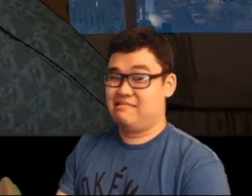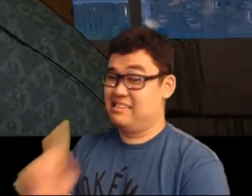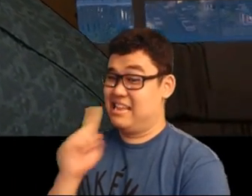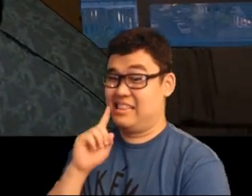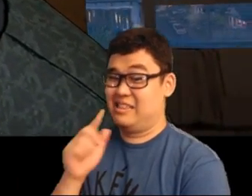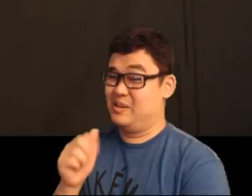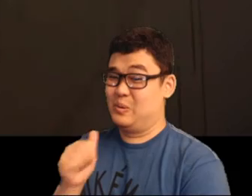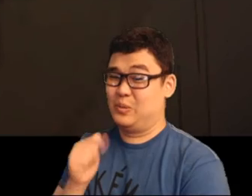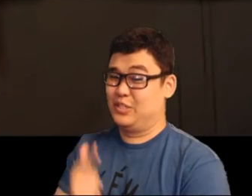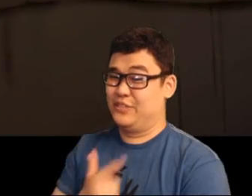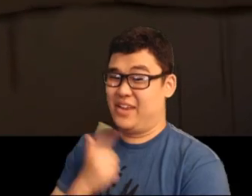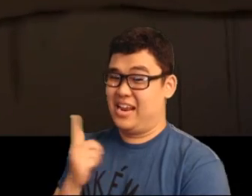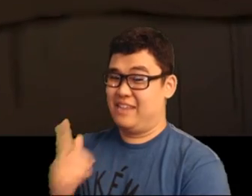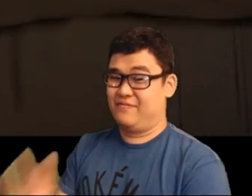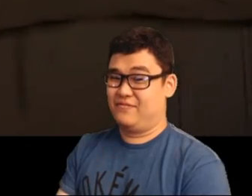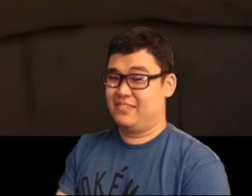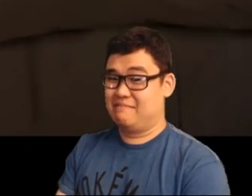I think he won't survive... ☠